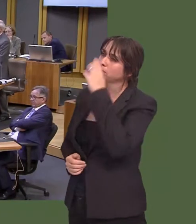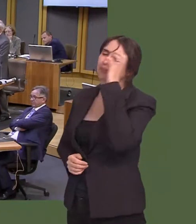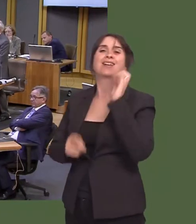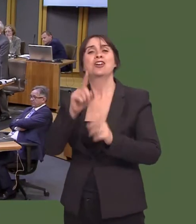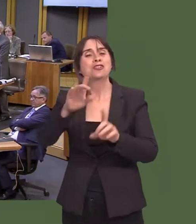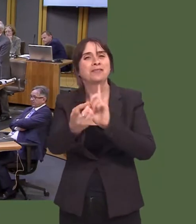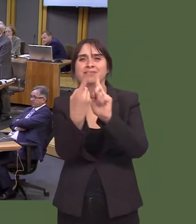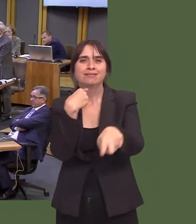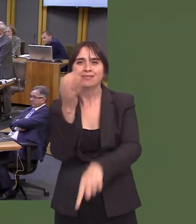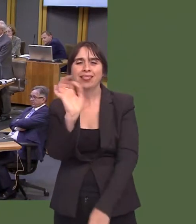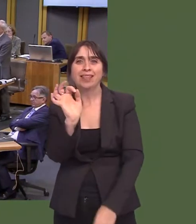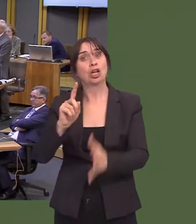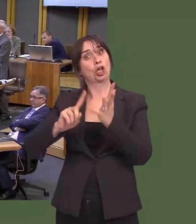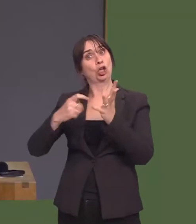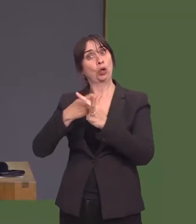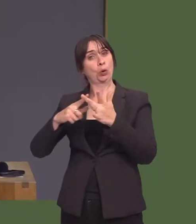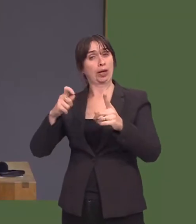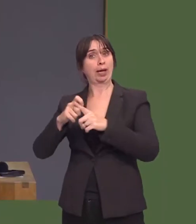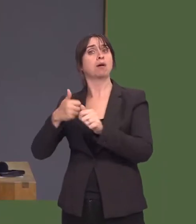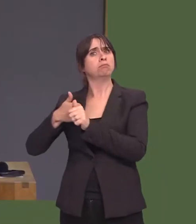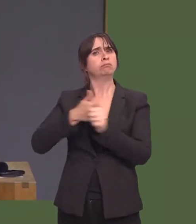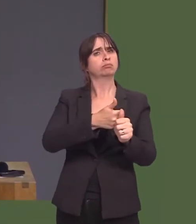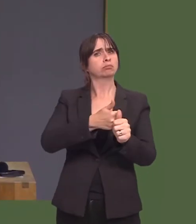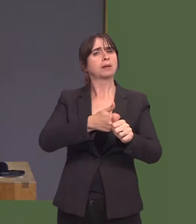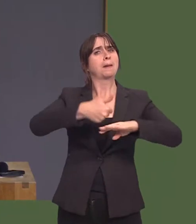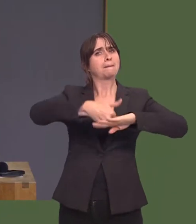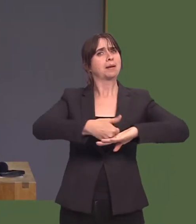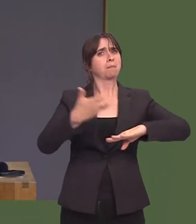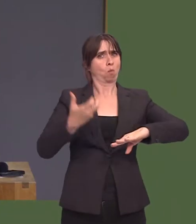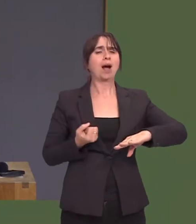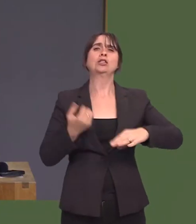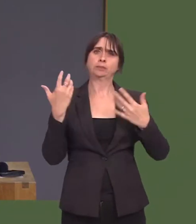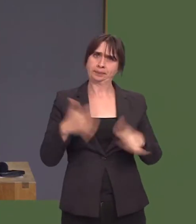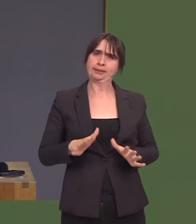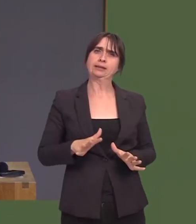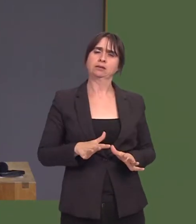UKIP did actually support the introduction of the minimum wage, and, certainly, we support